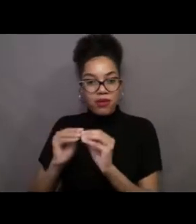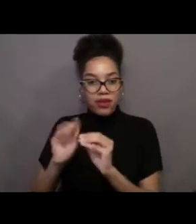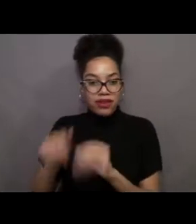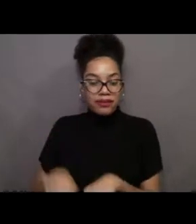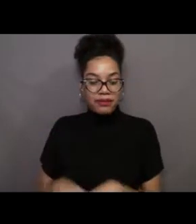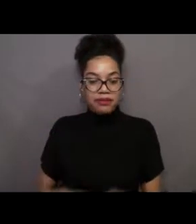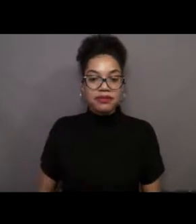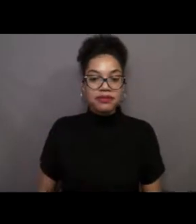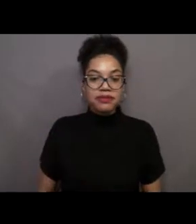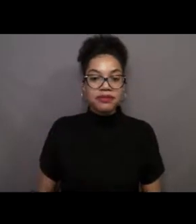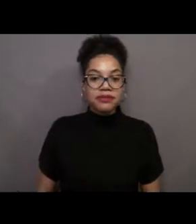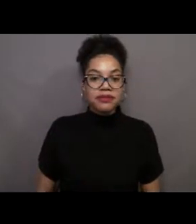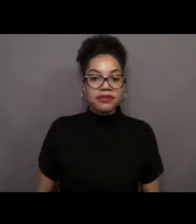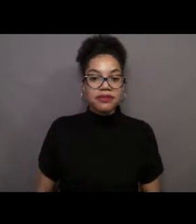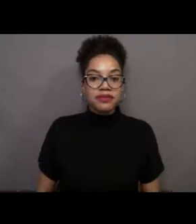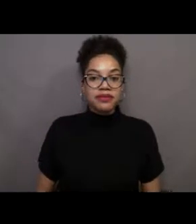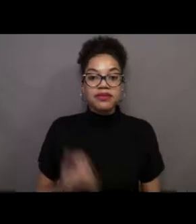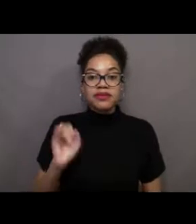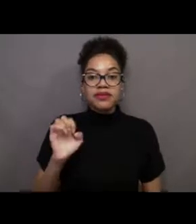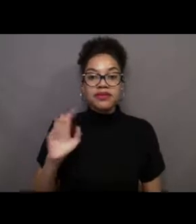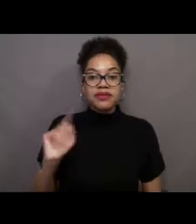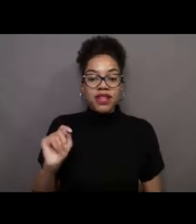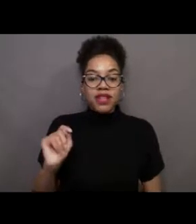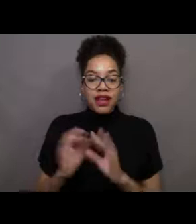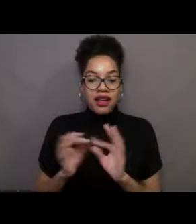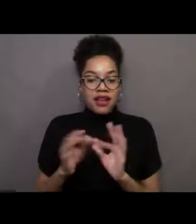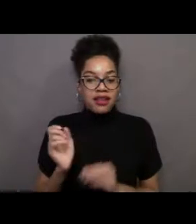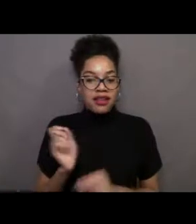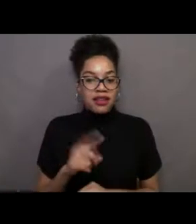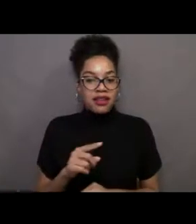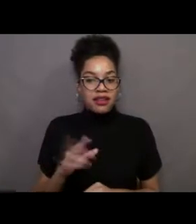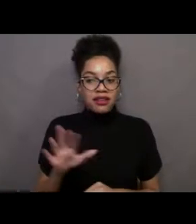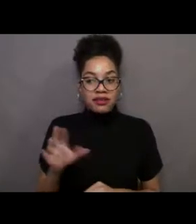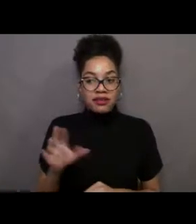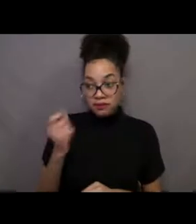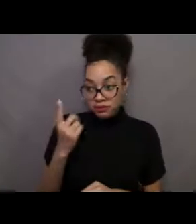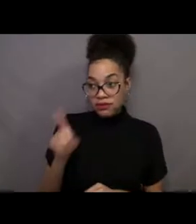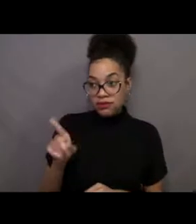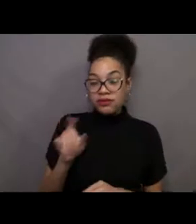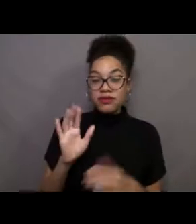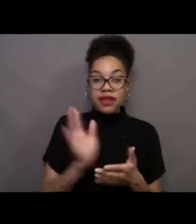that all these, the videos and this whole webinar's being recorded.